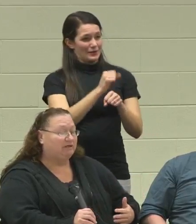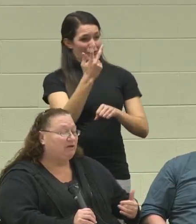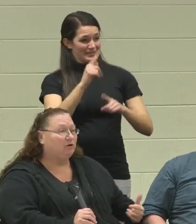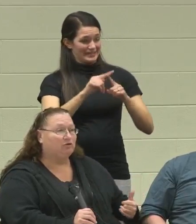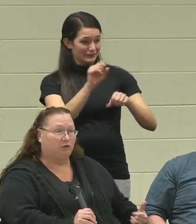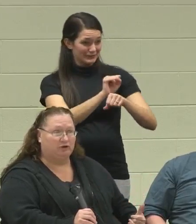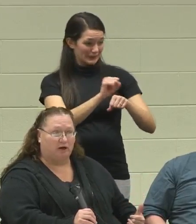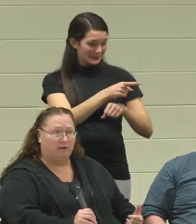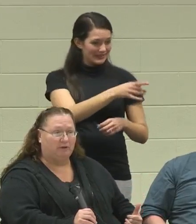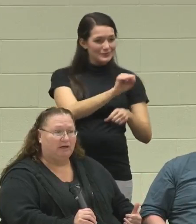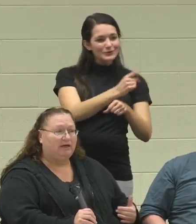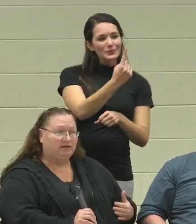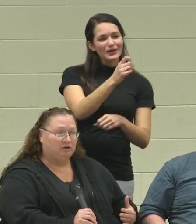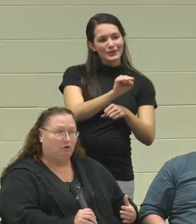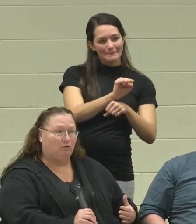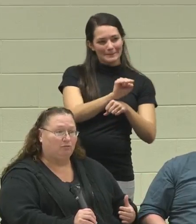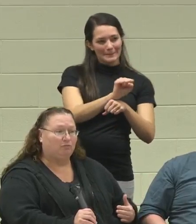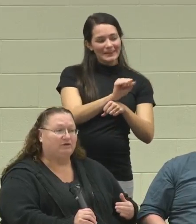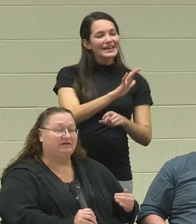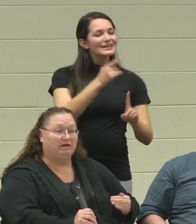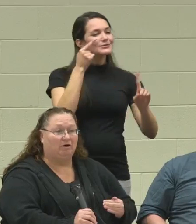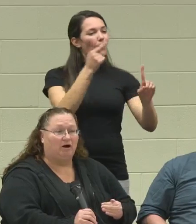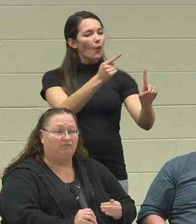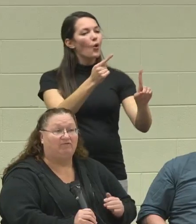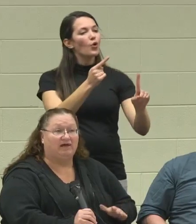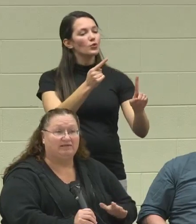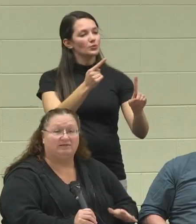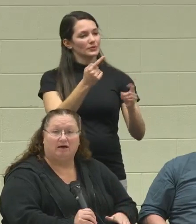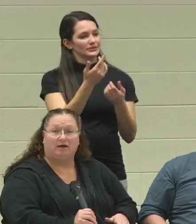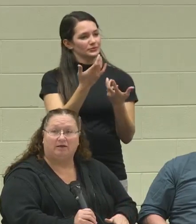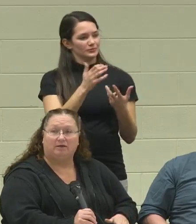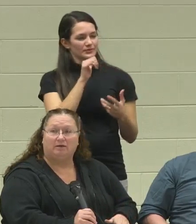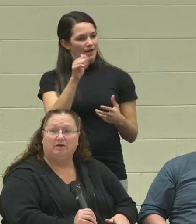He works one job. His goal was to get off of SSI.